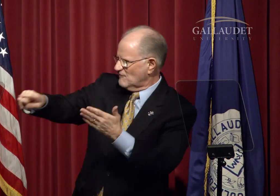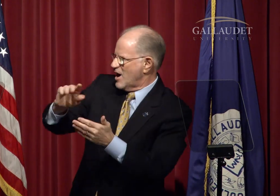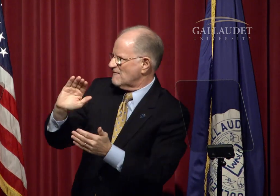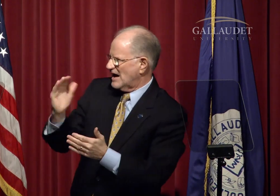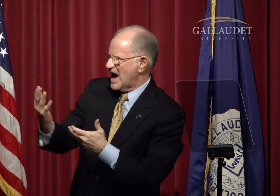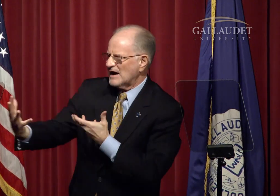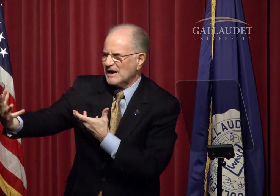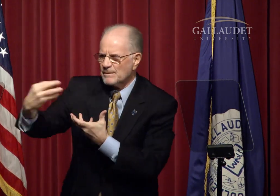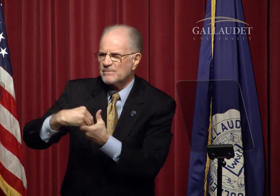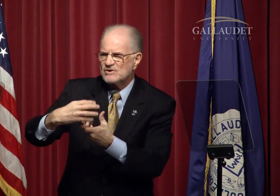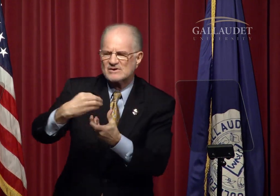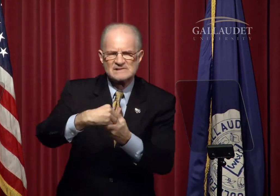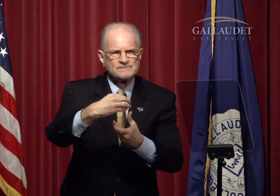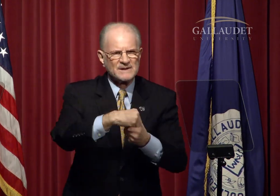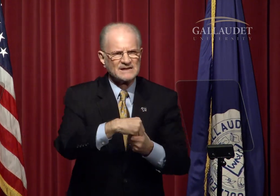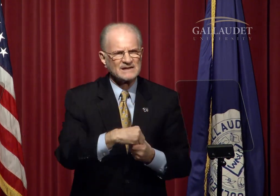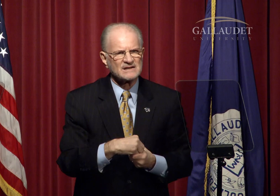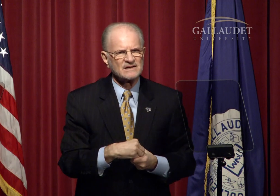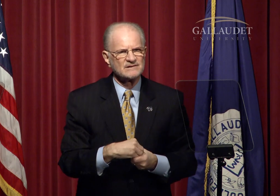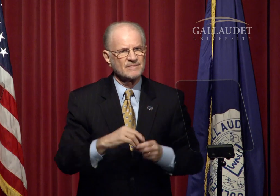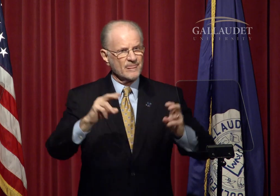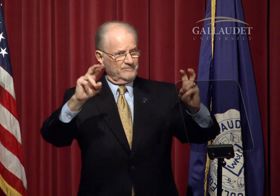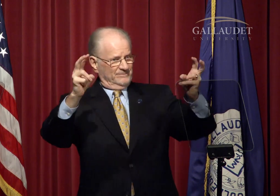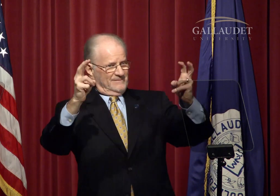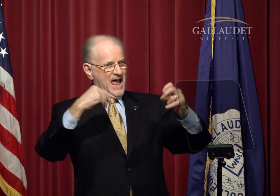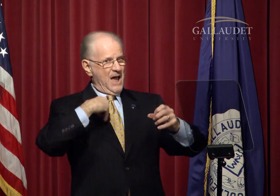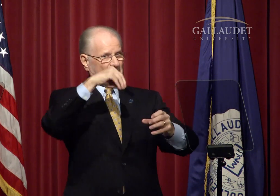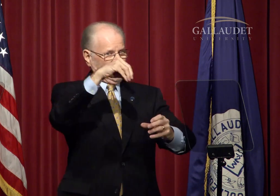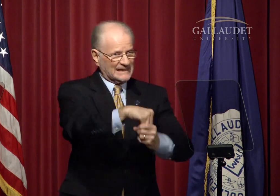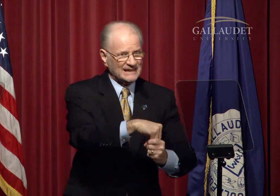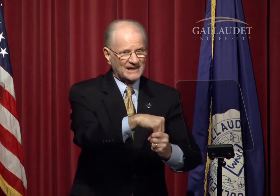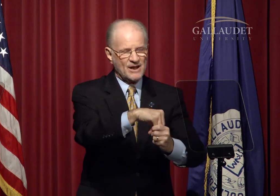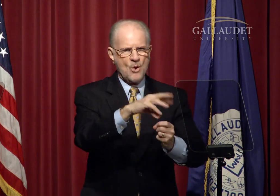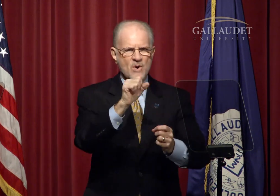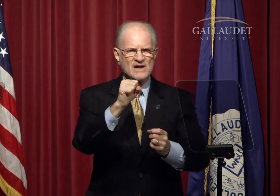Some of you here likely participated.